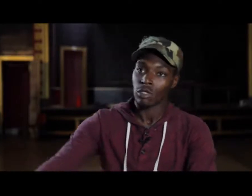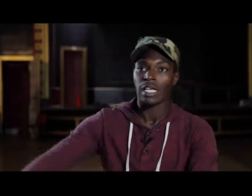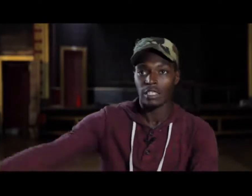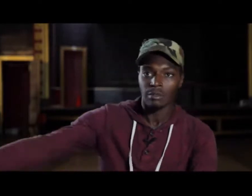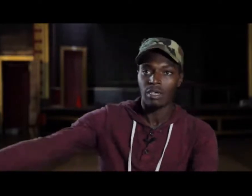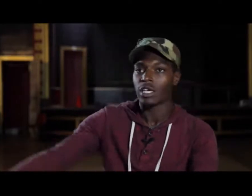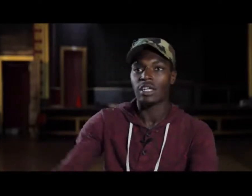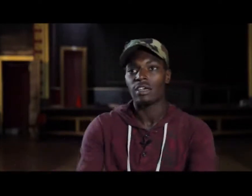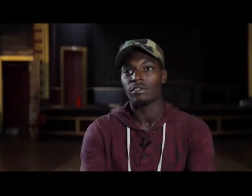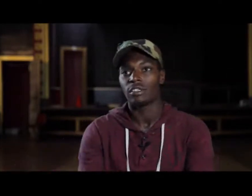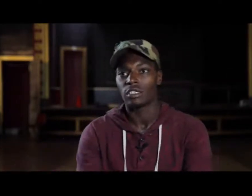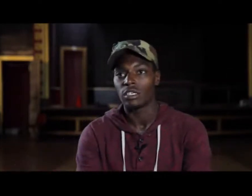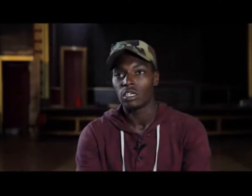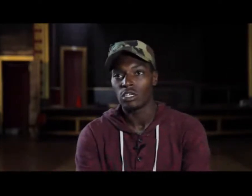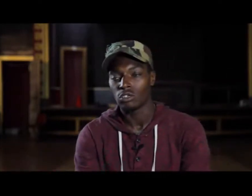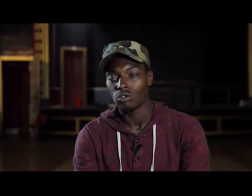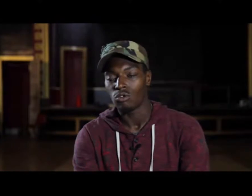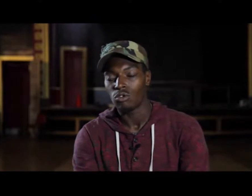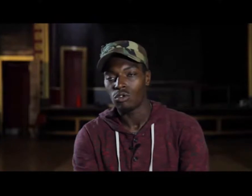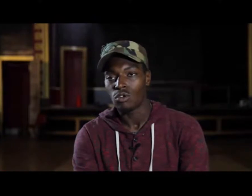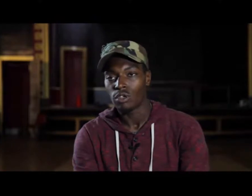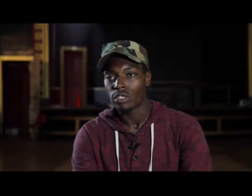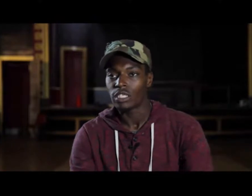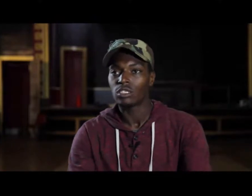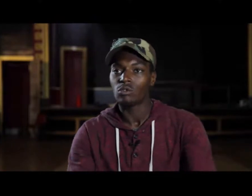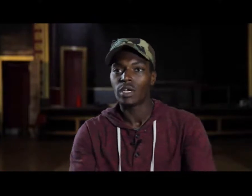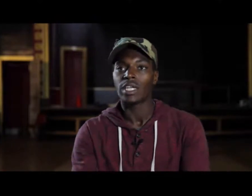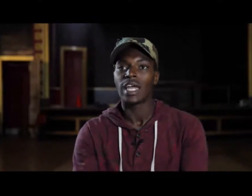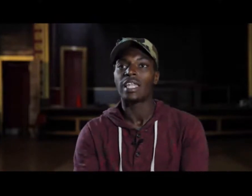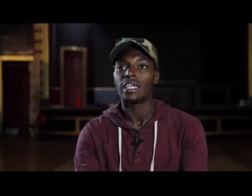need this to eat survive all that i'm homeless at